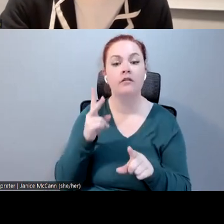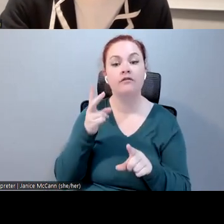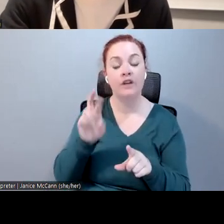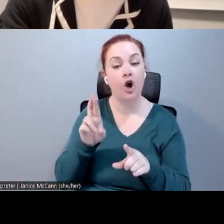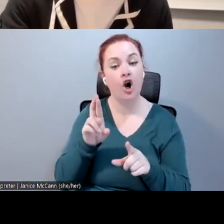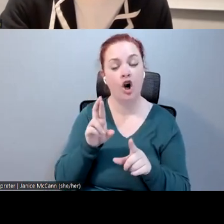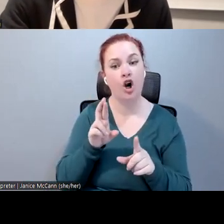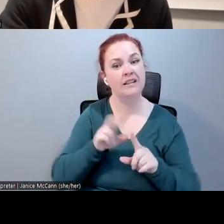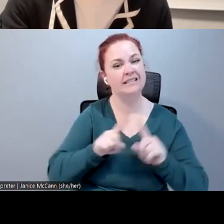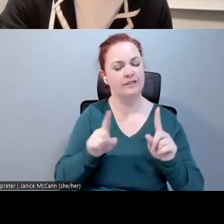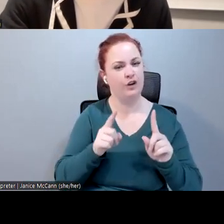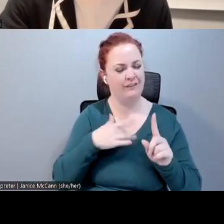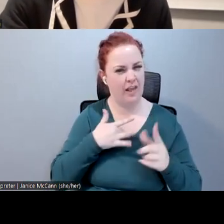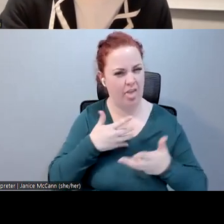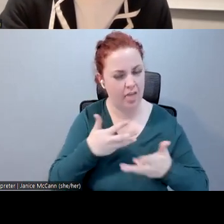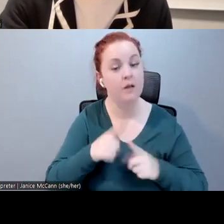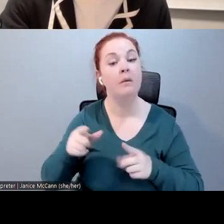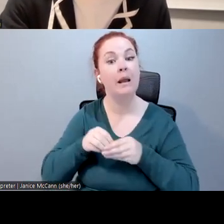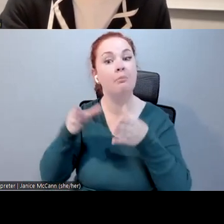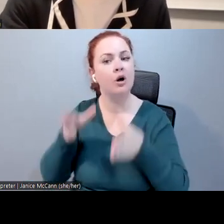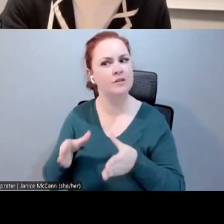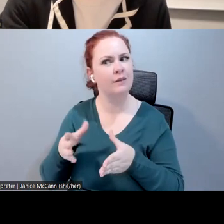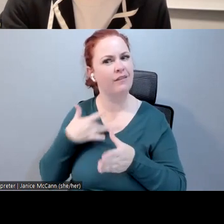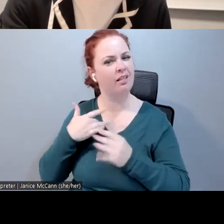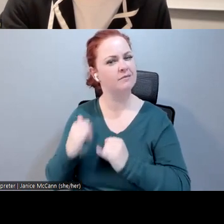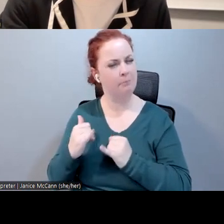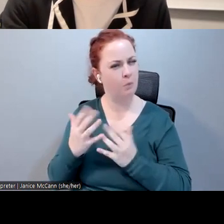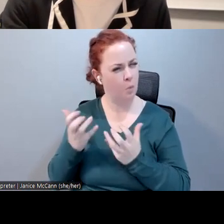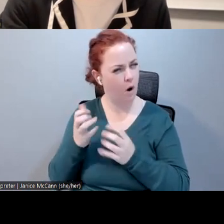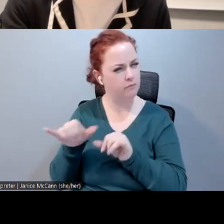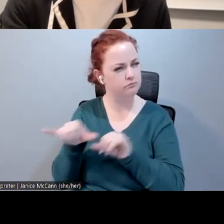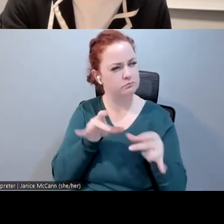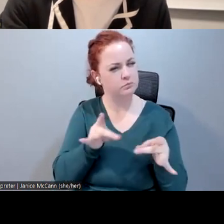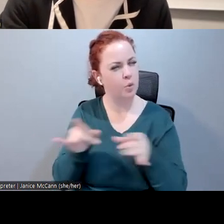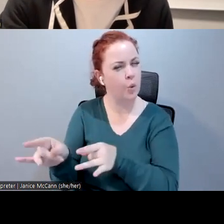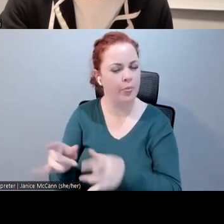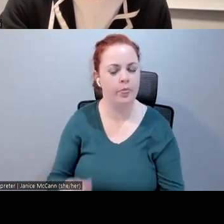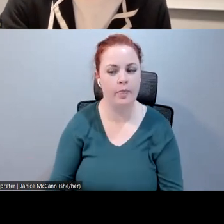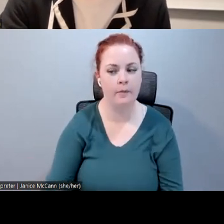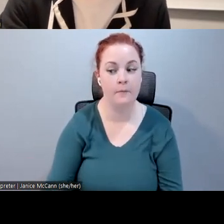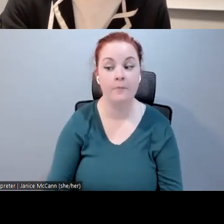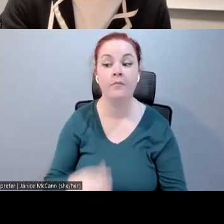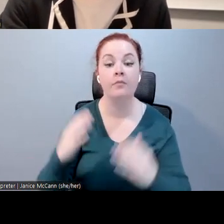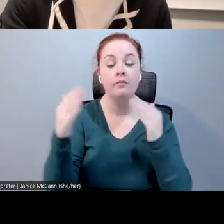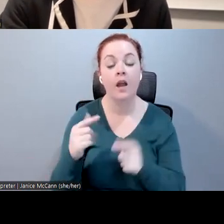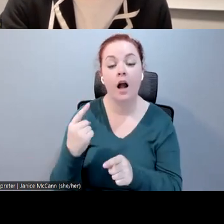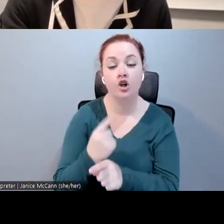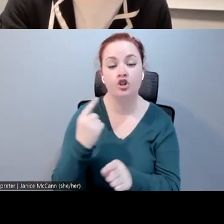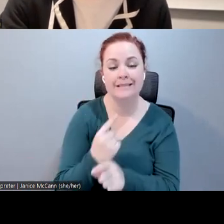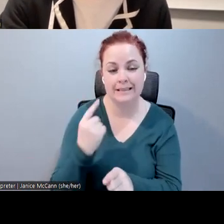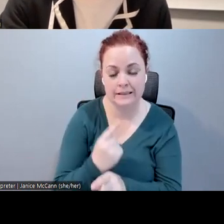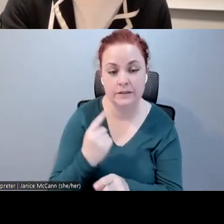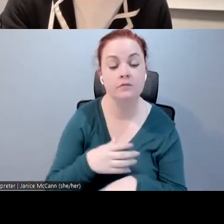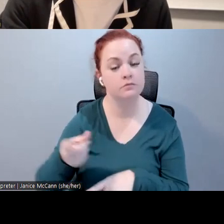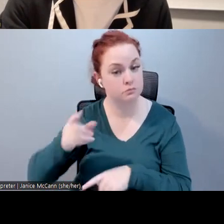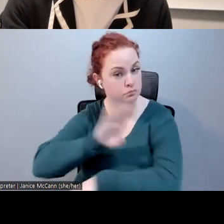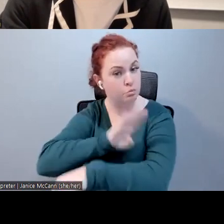conversations. And accuracy. Brenden just mentioned that.